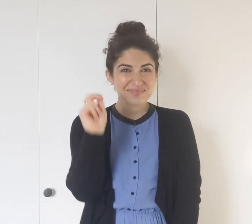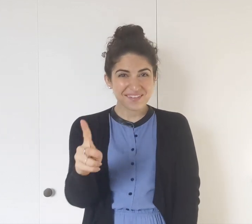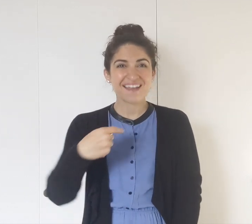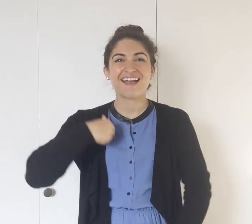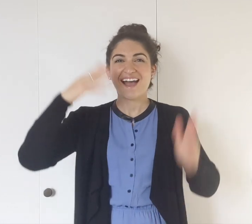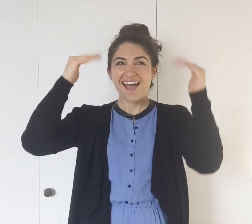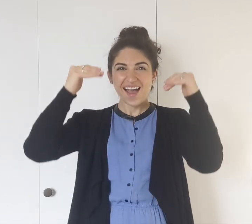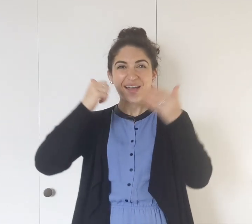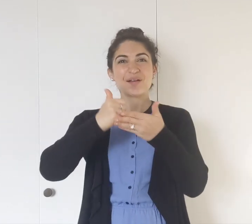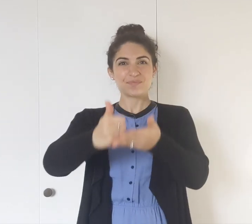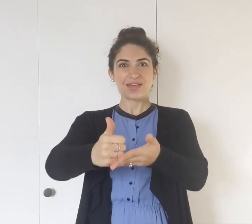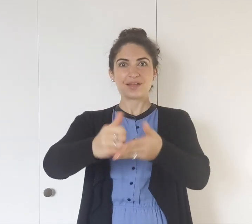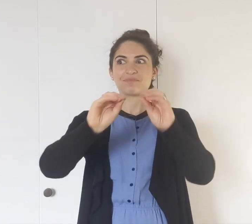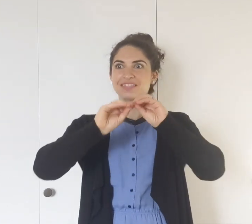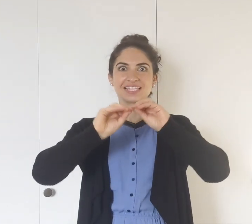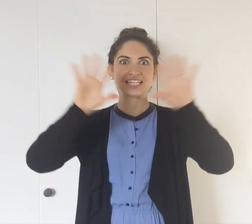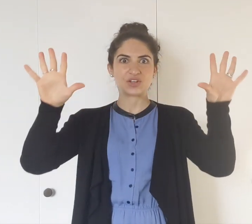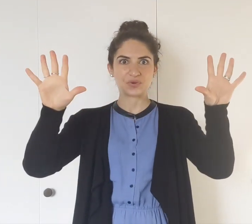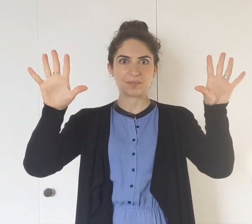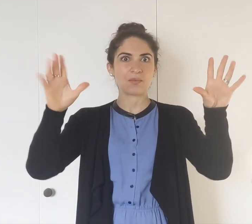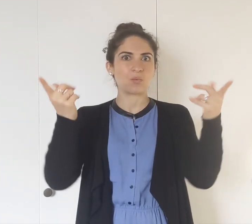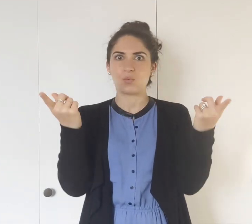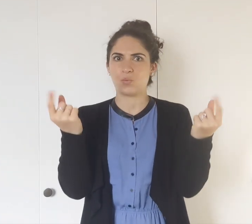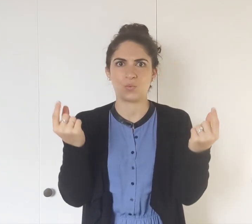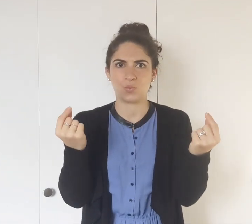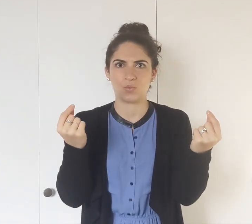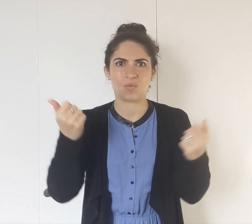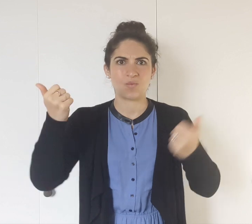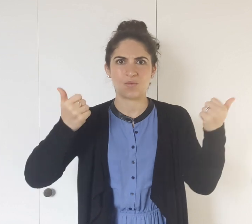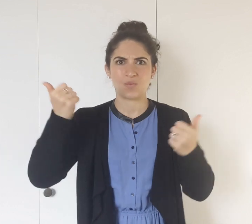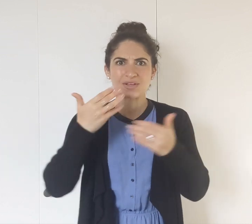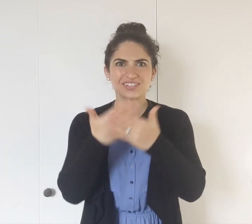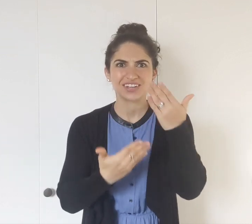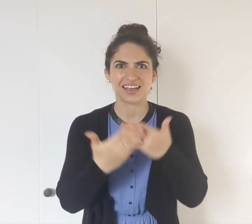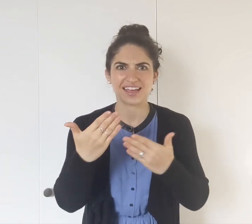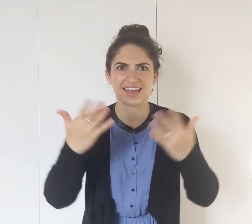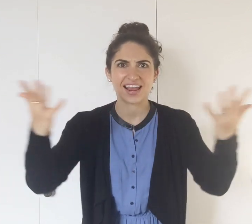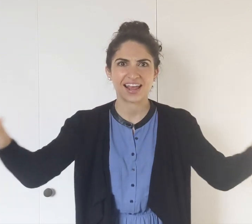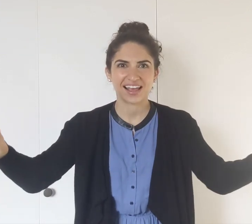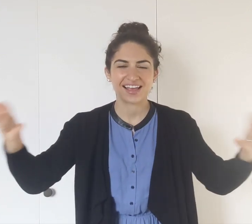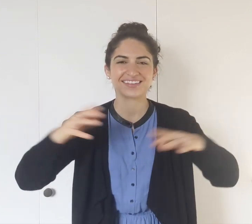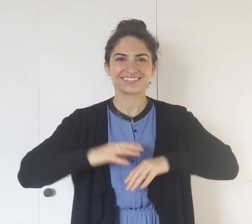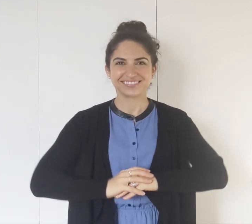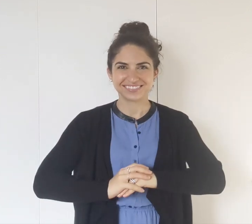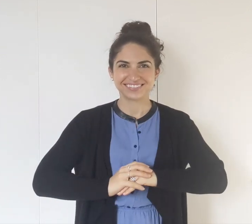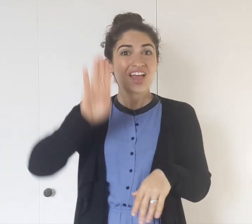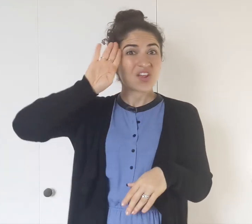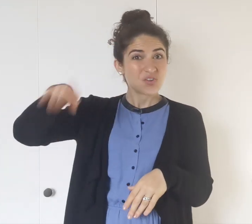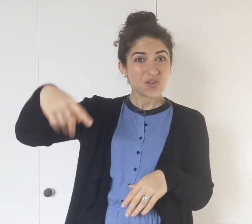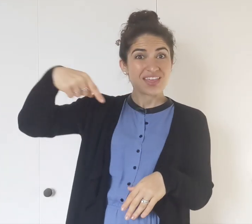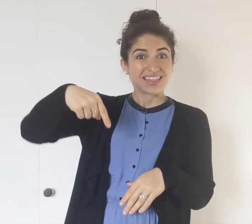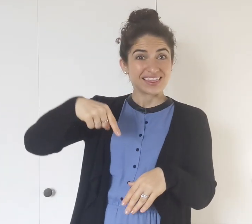Okay? I hope that that helps clarify what you do, and which hands you should sign with.